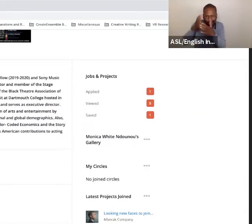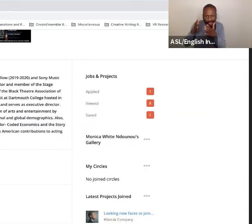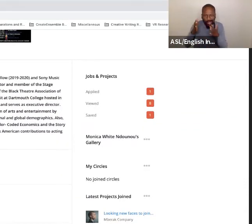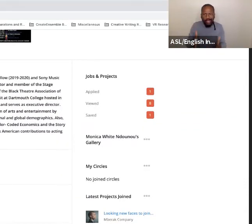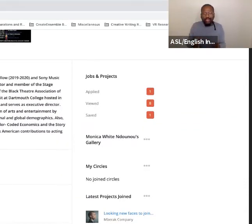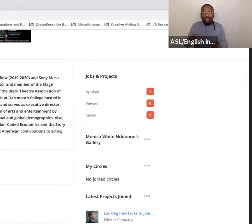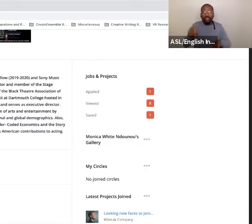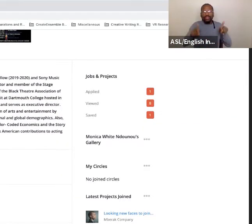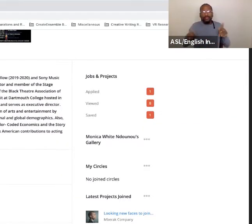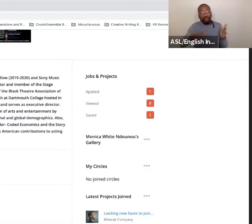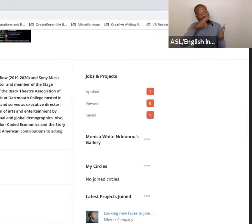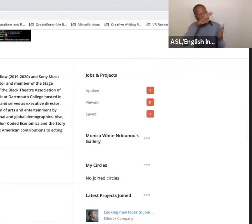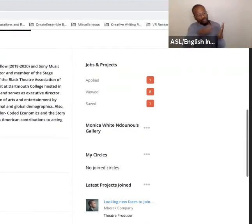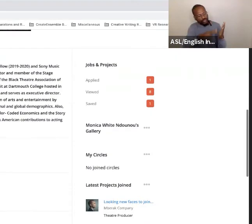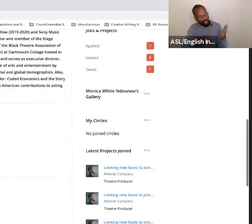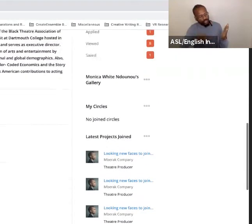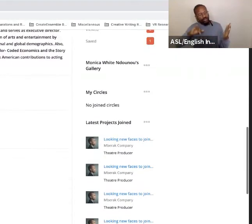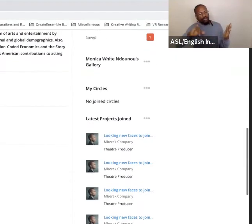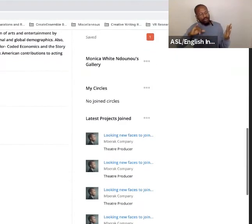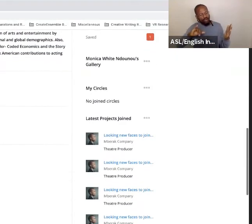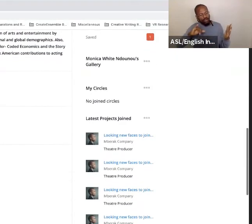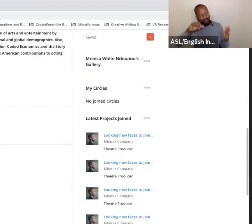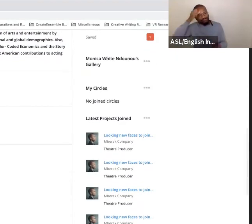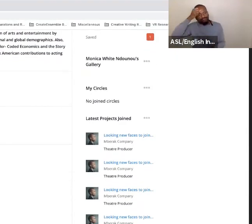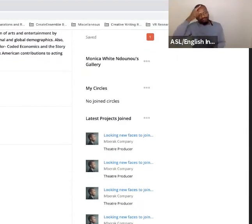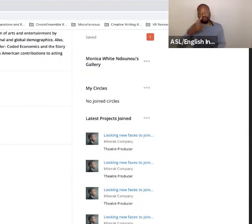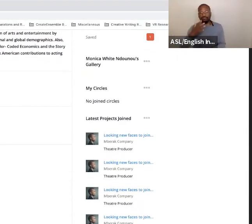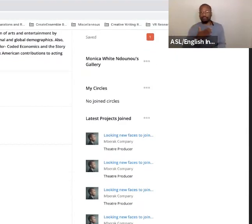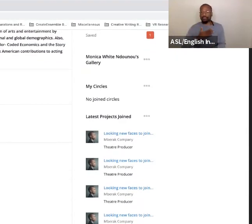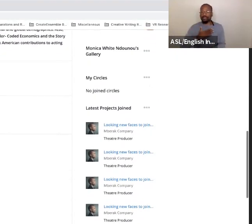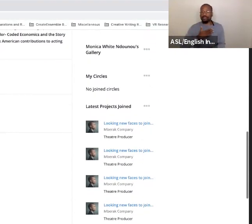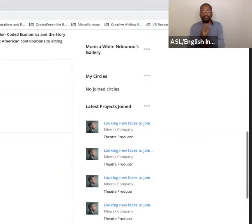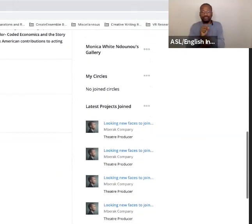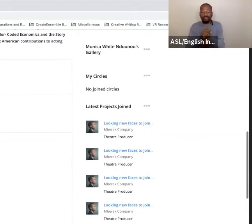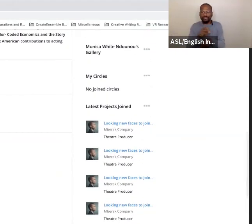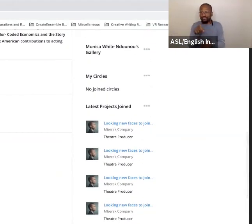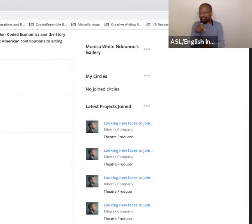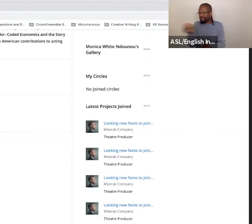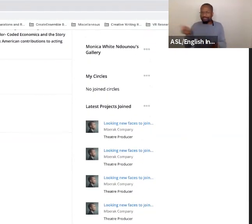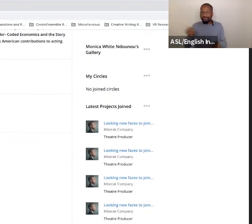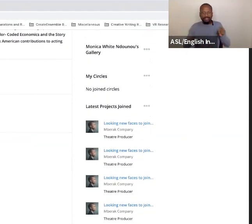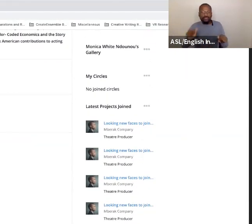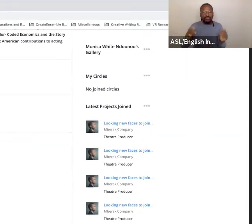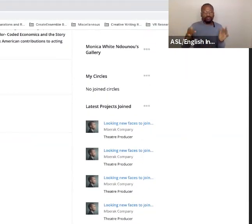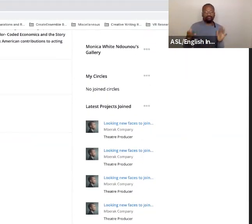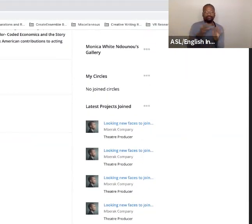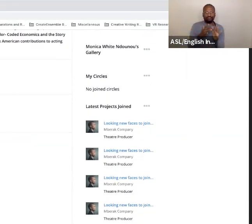in doing so that they can reach out to me. So again, you can fill in all of this information here